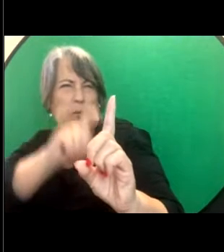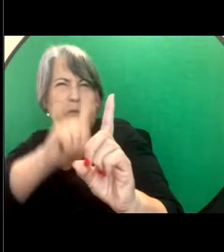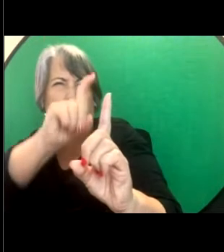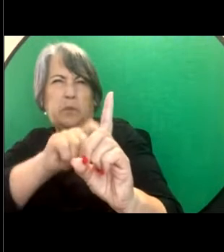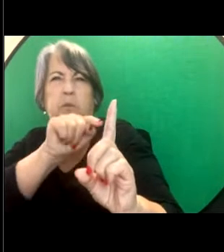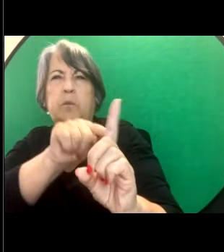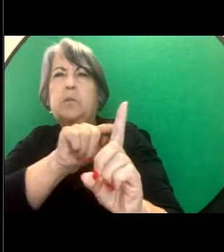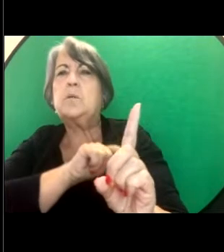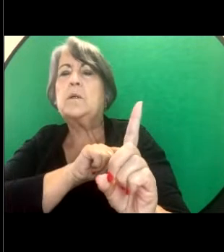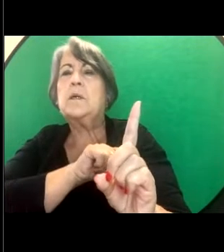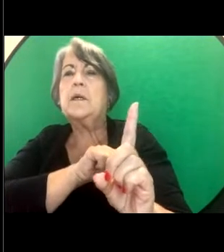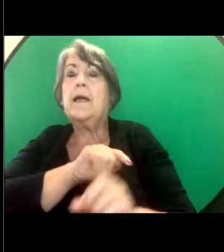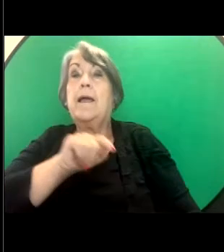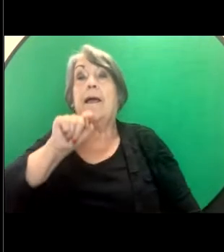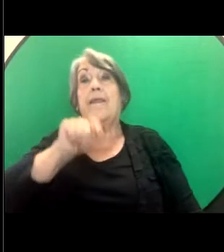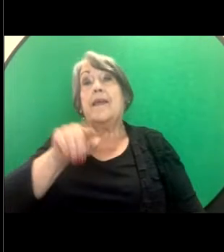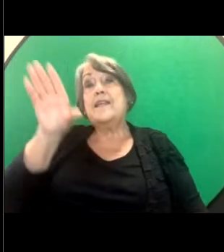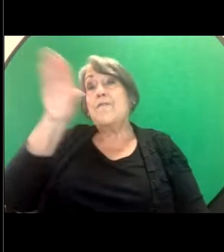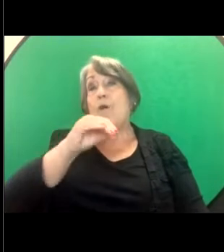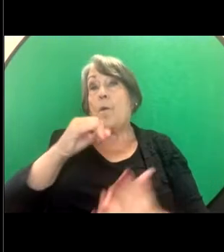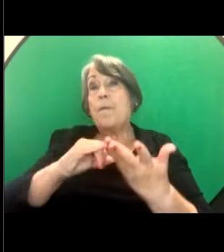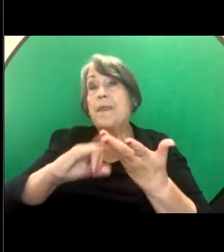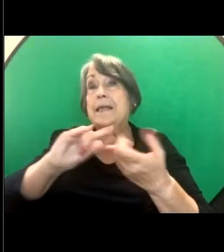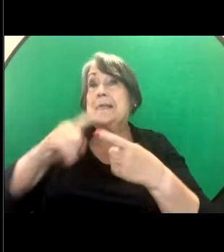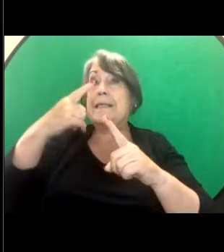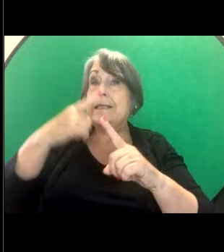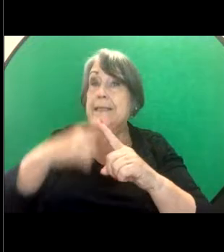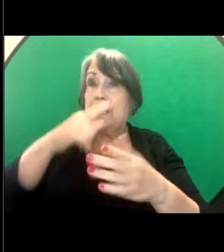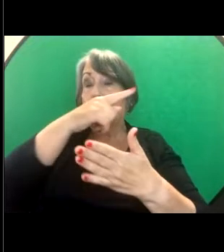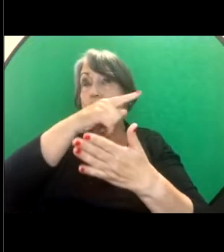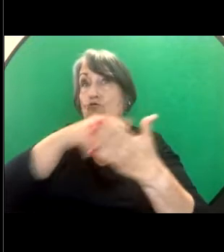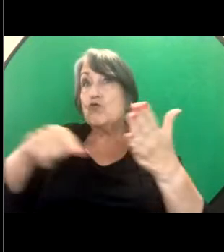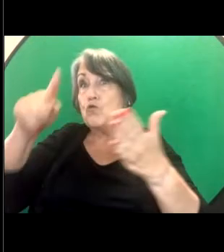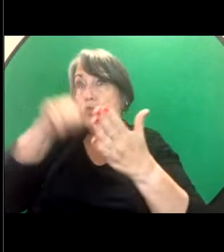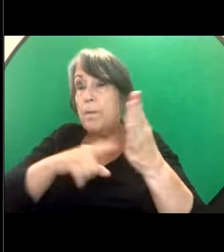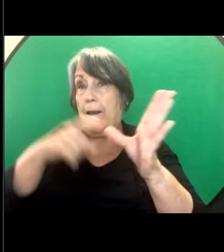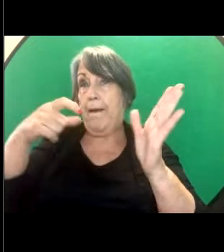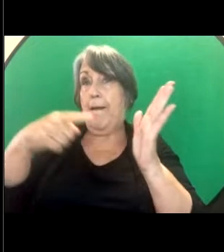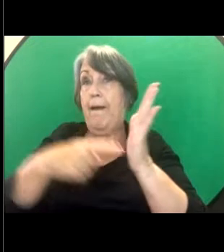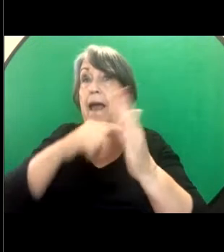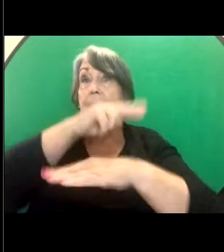this is drawn from the Sex Discrimination Act which is the national law. The QLD law,